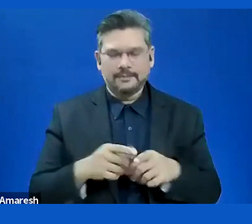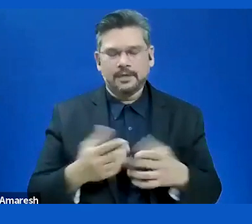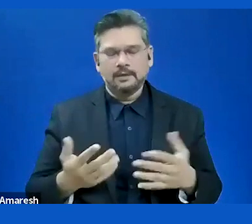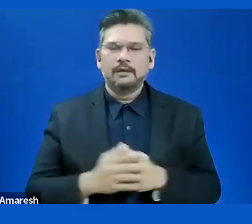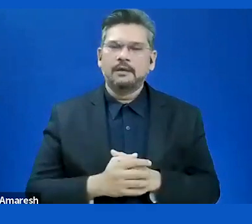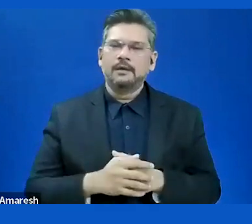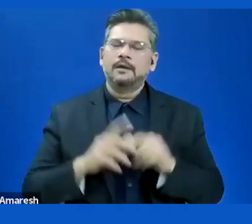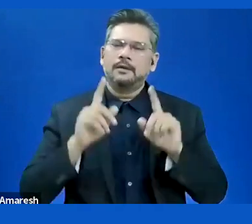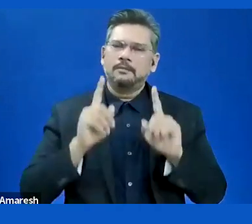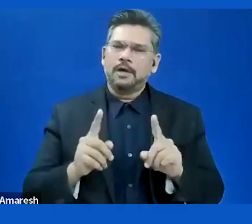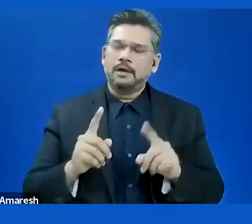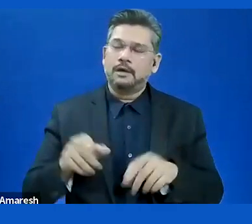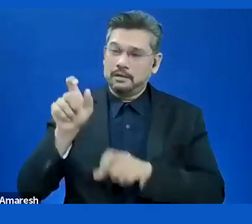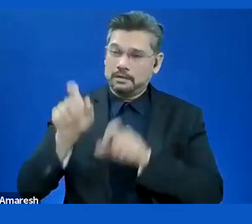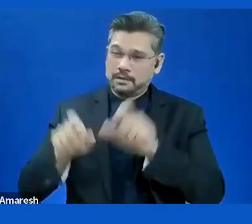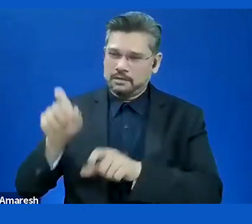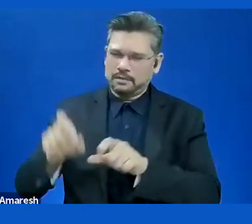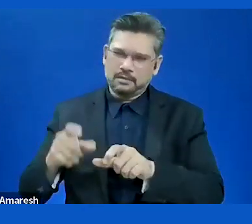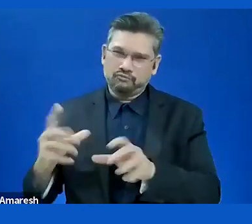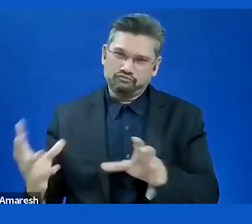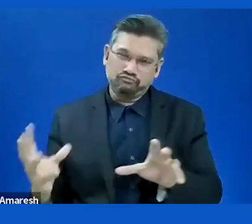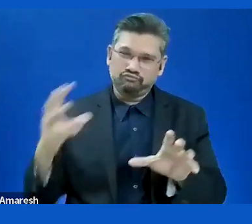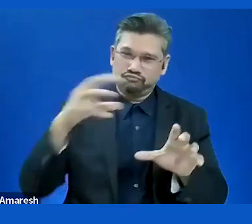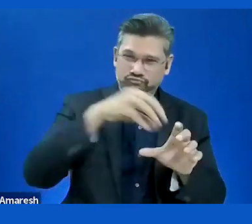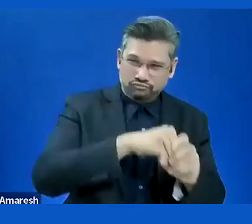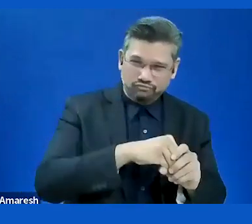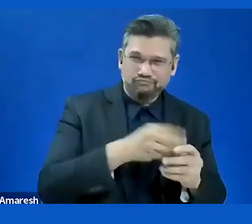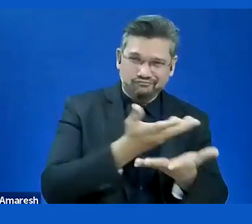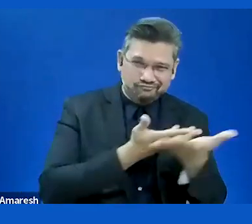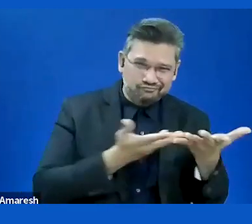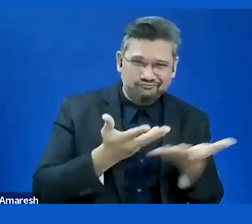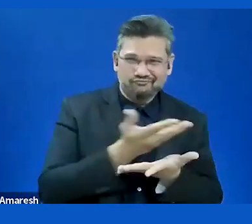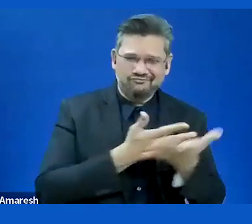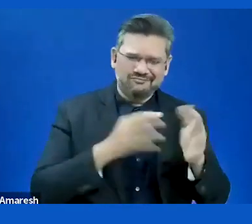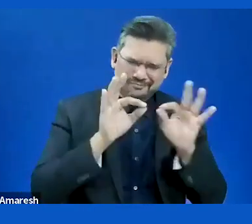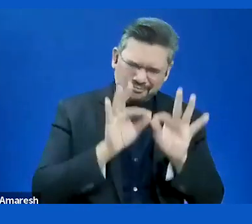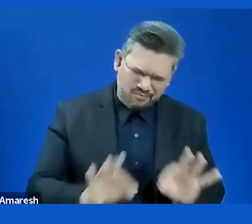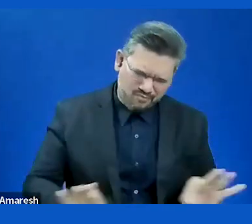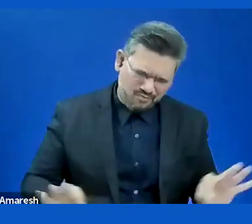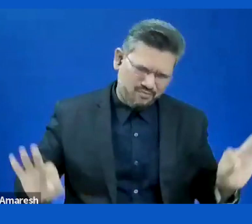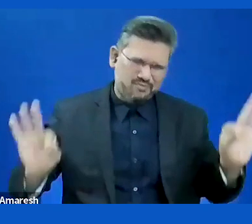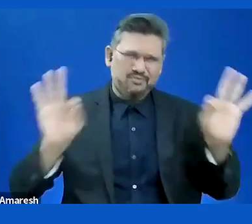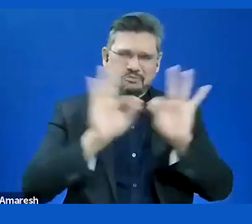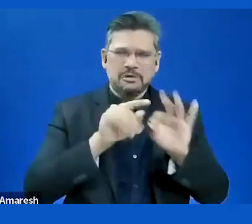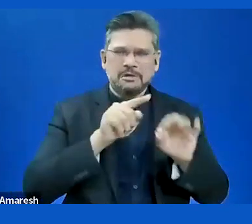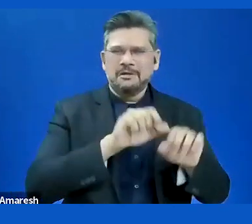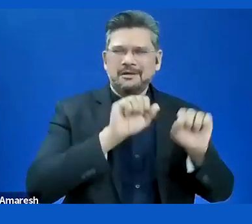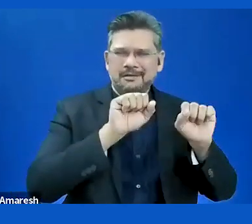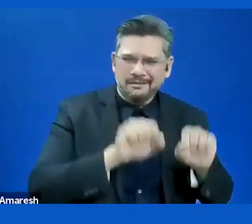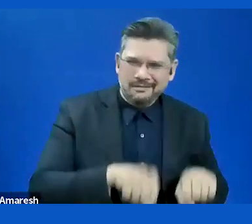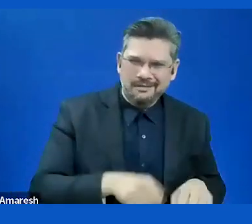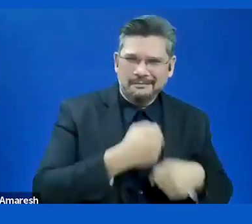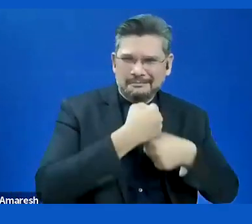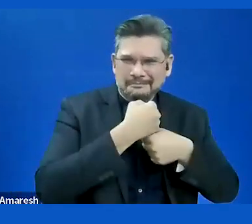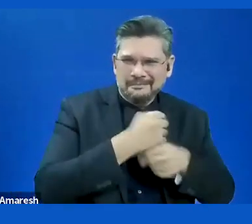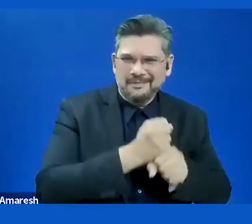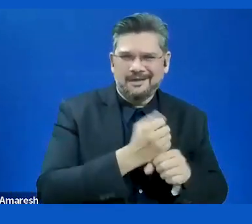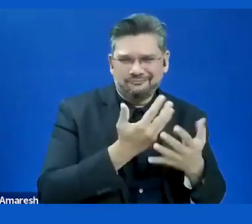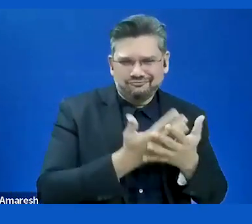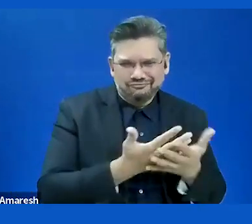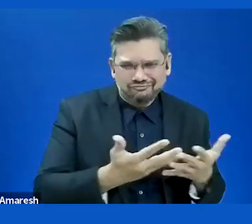involvement to be the key to develop better products like websites and apps. In Norway,